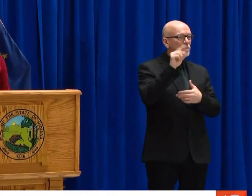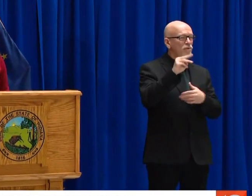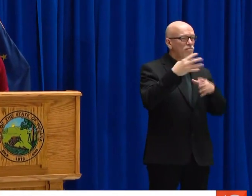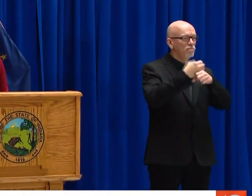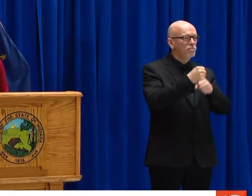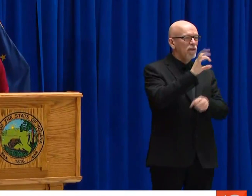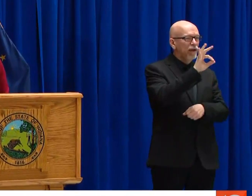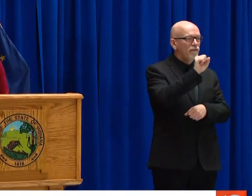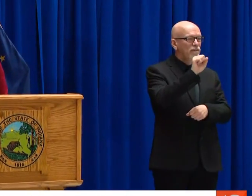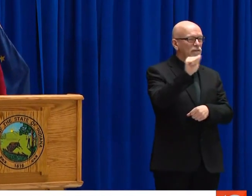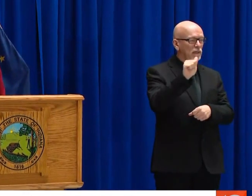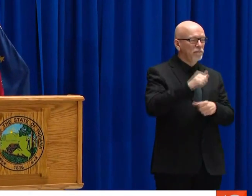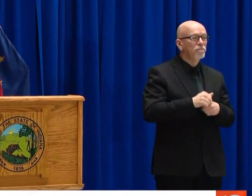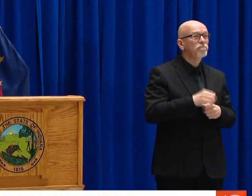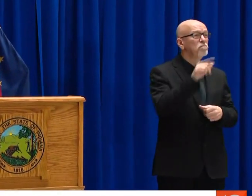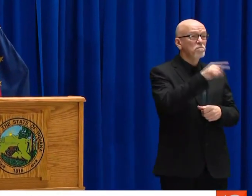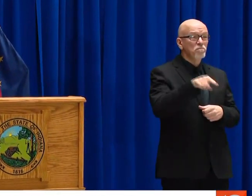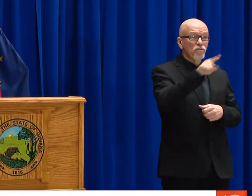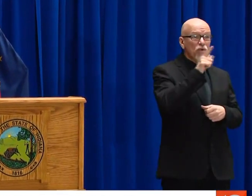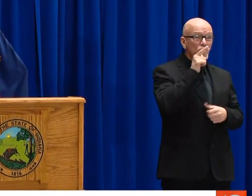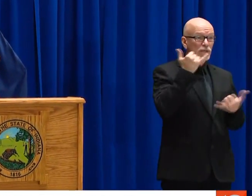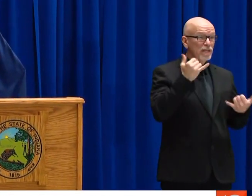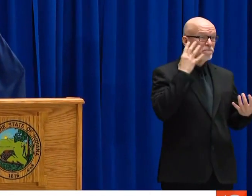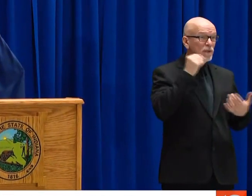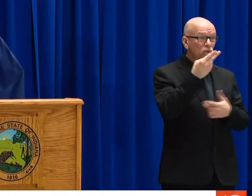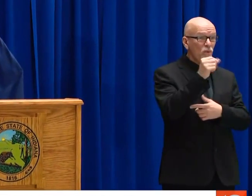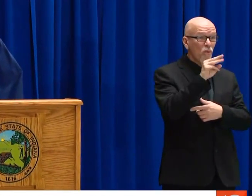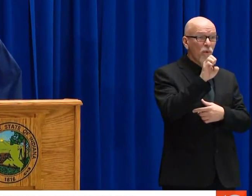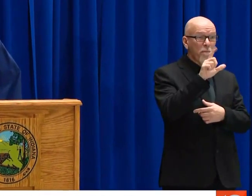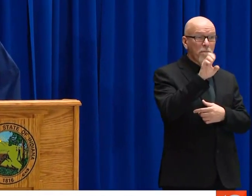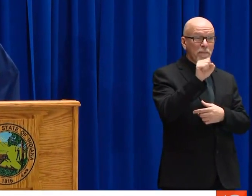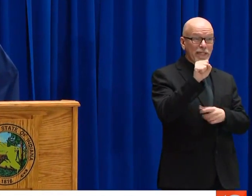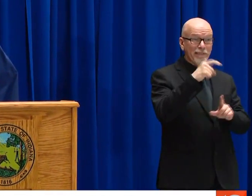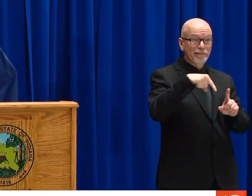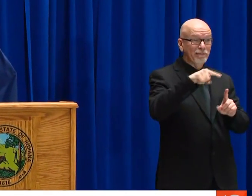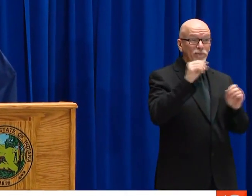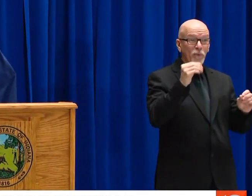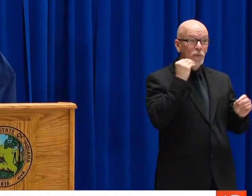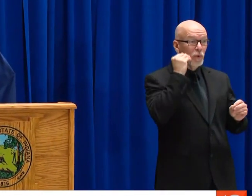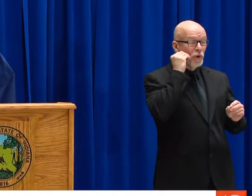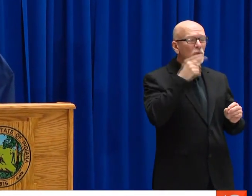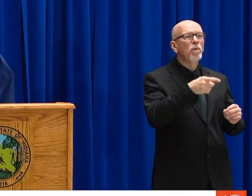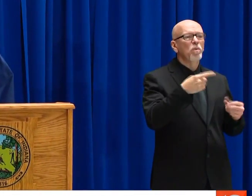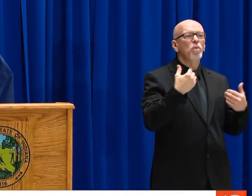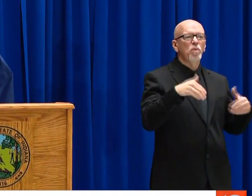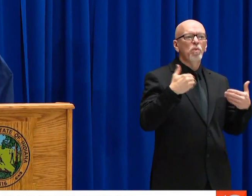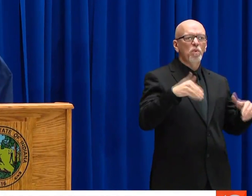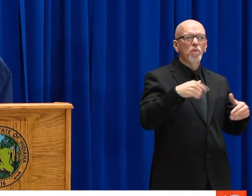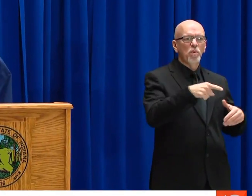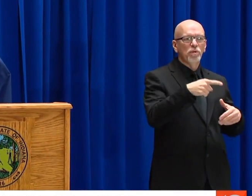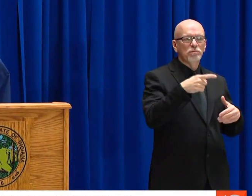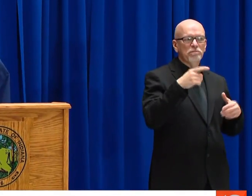CAN BE. THANK YOU. I'M DR. JENNIFER SULLIVAN, THE DIRECTOR GENERAL AT INDIANA